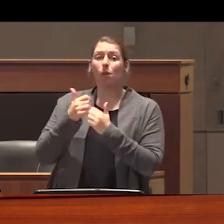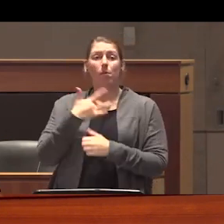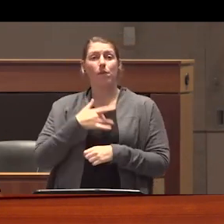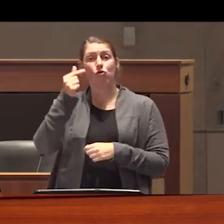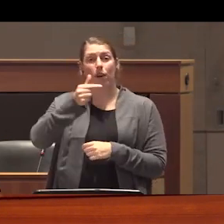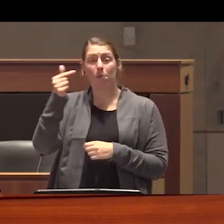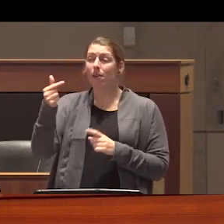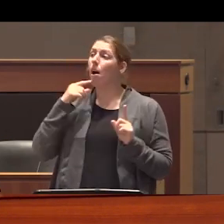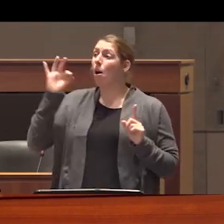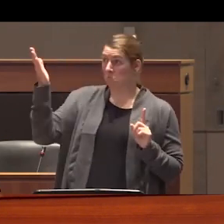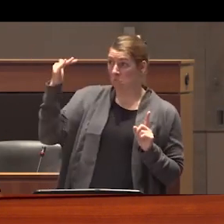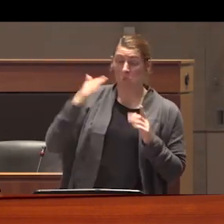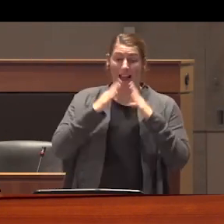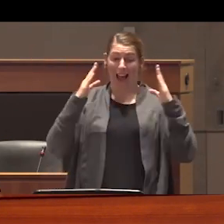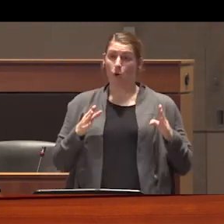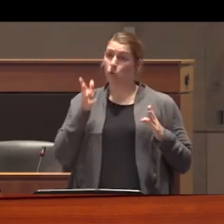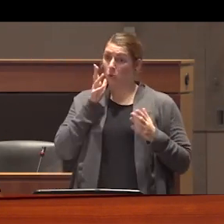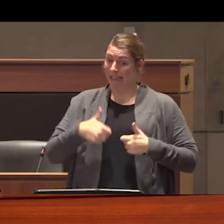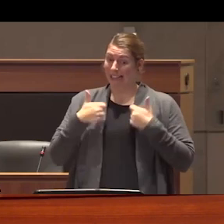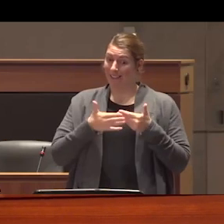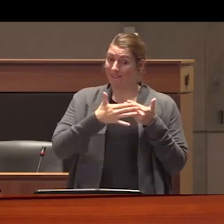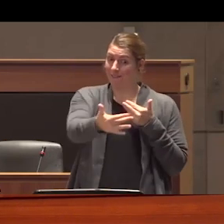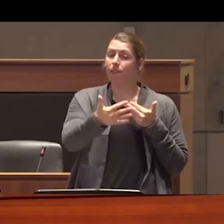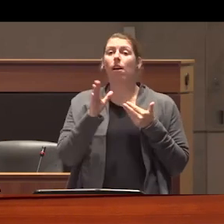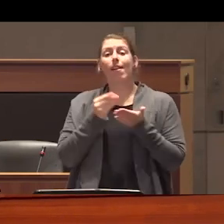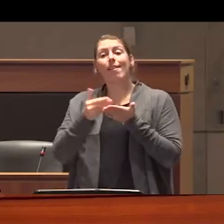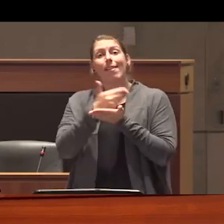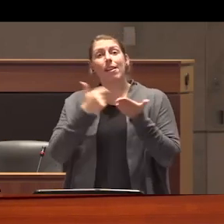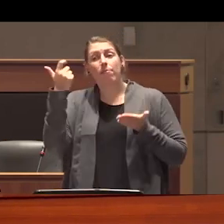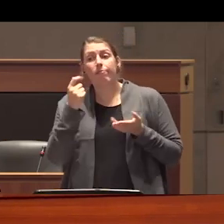involve them housing people who have relinquished their income Assistance or disability checks